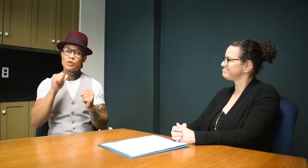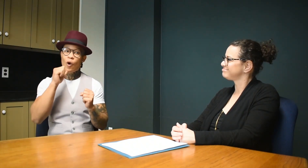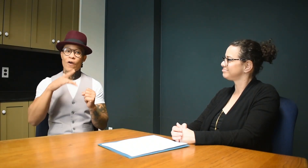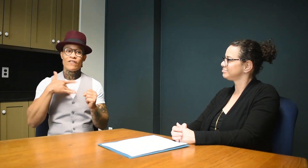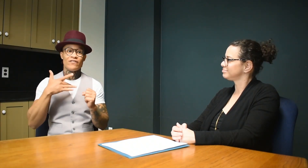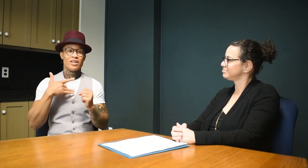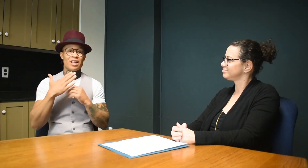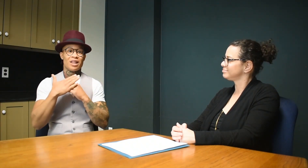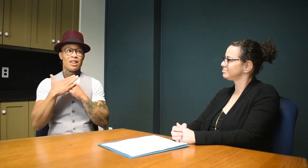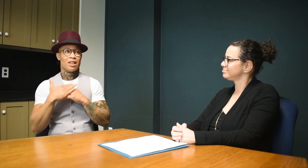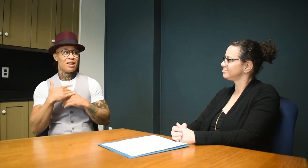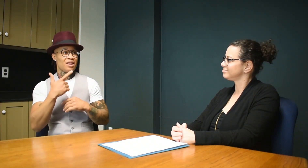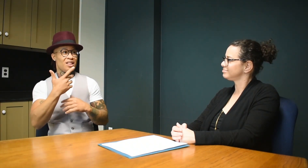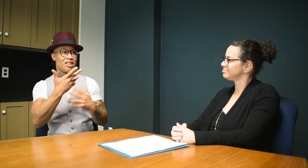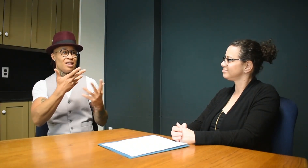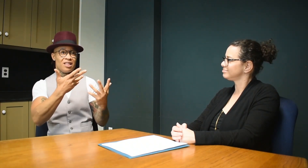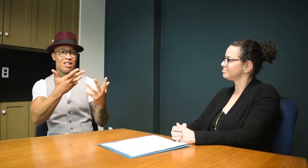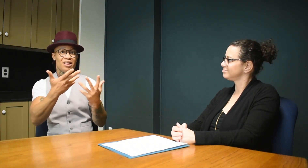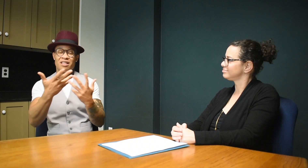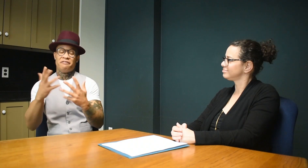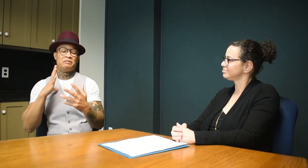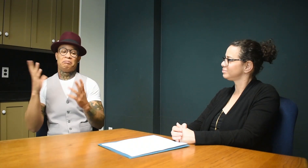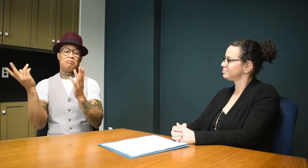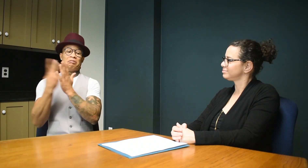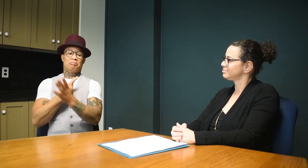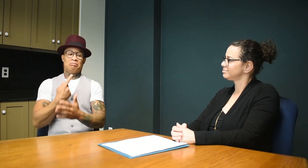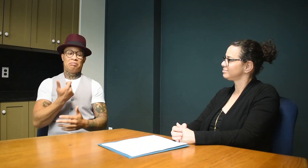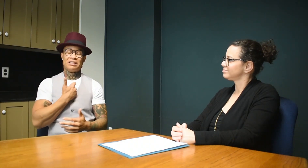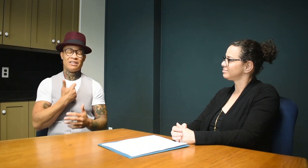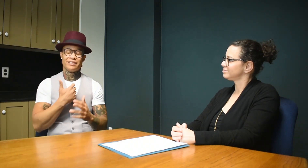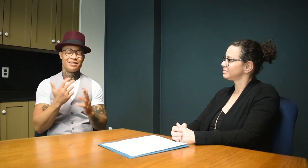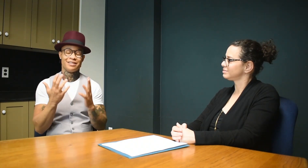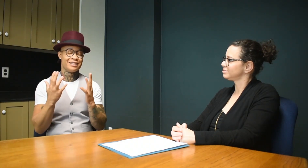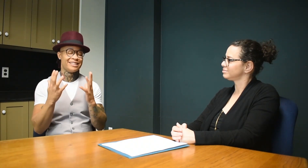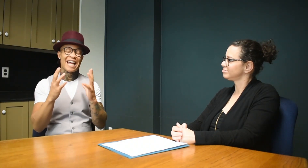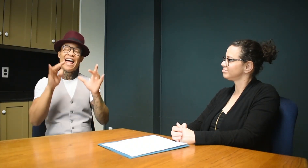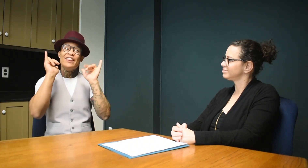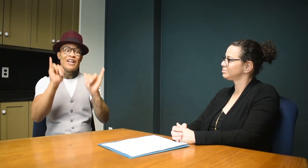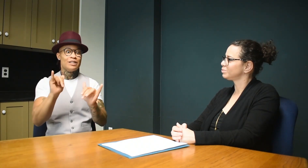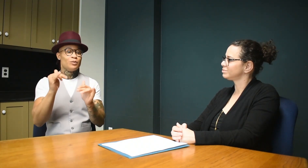Don't allow society to pressure you. Don't give up on your life.